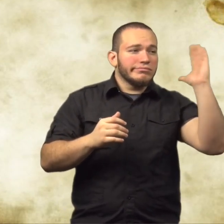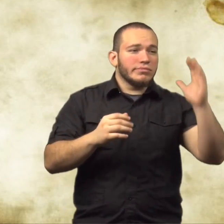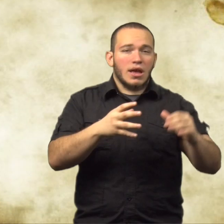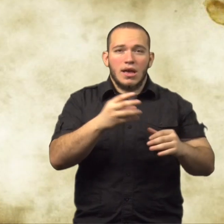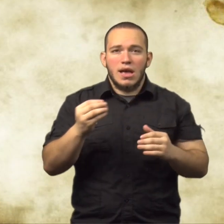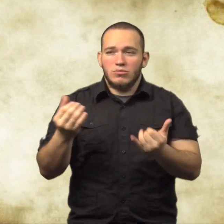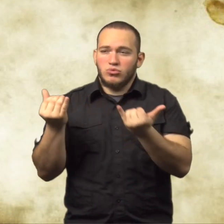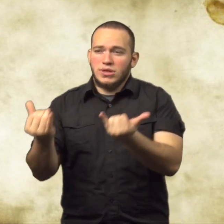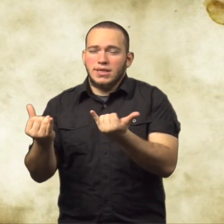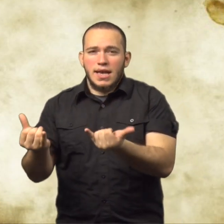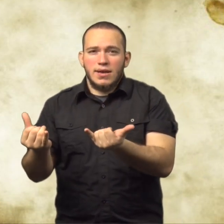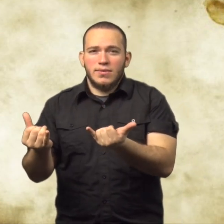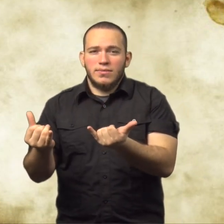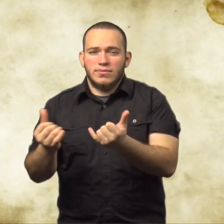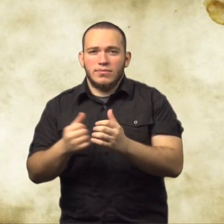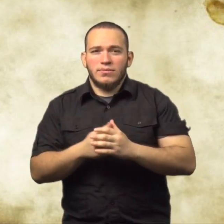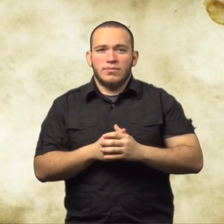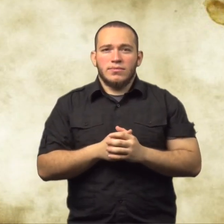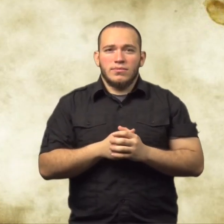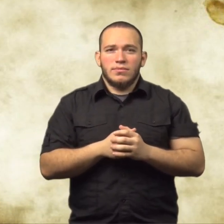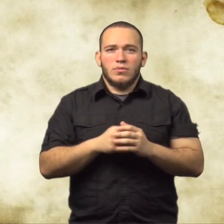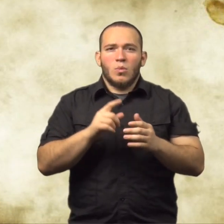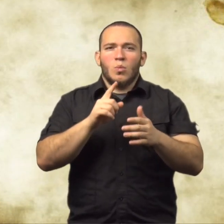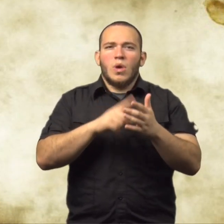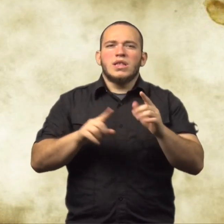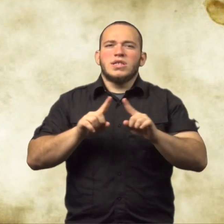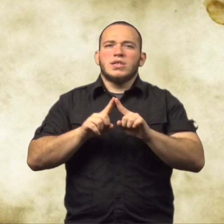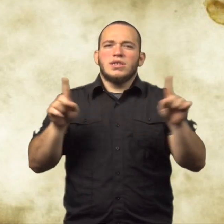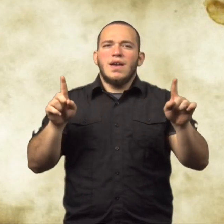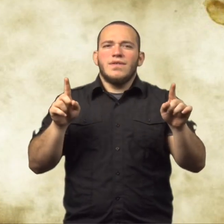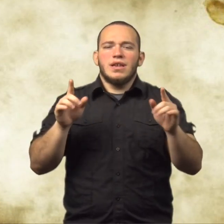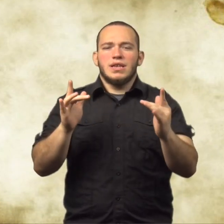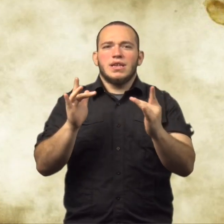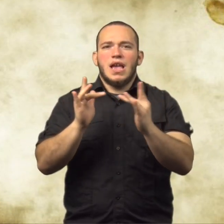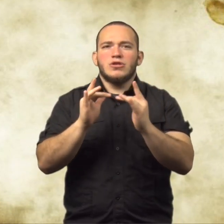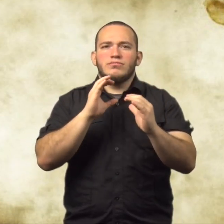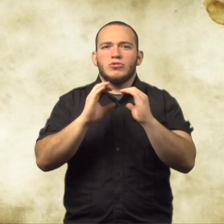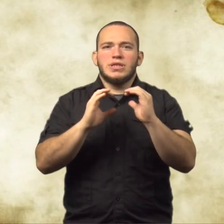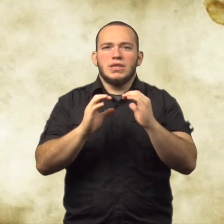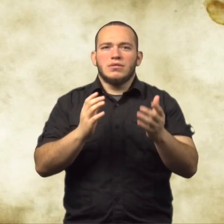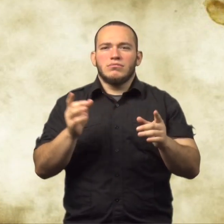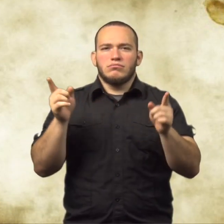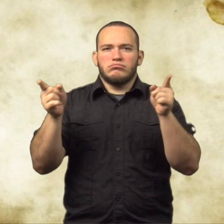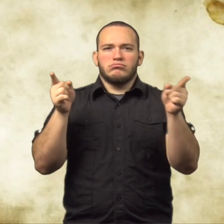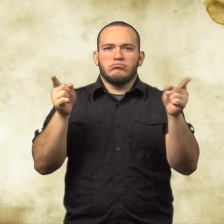Compare how they stayed in touch in the past with how you stay in touch today.